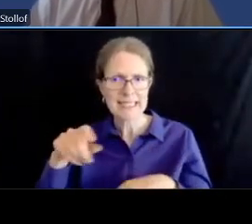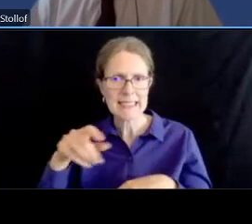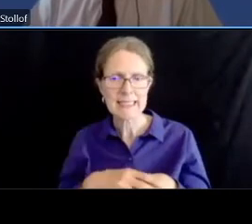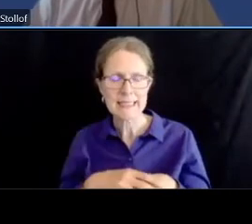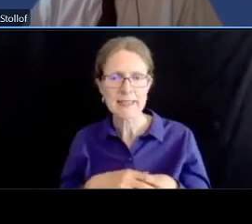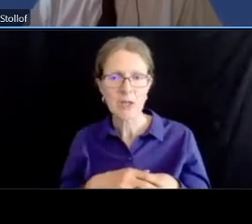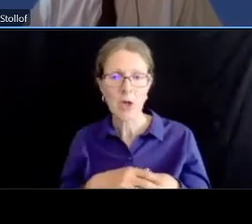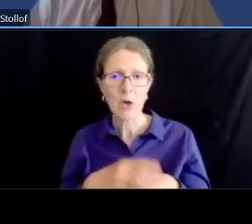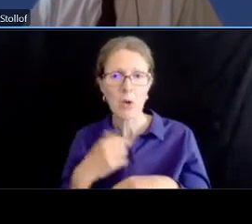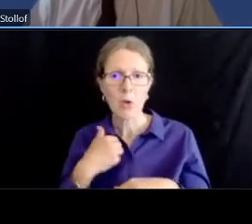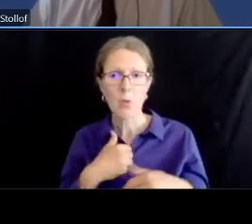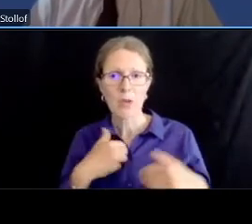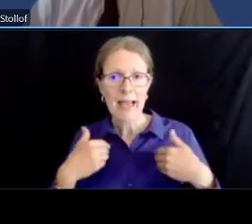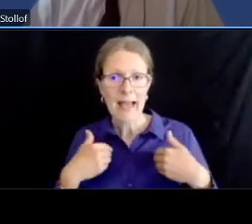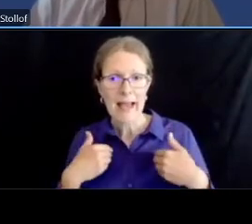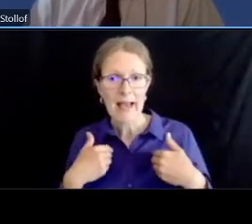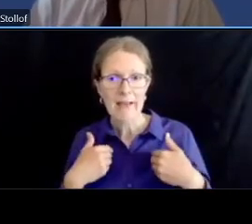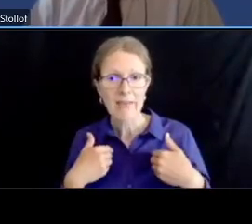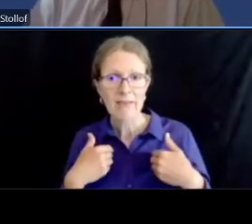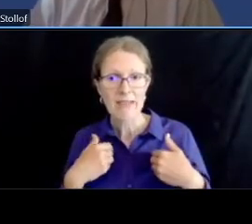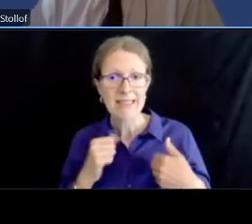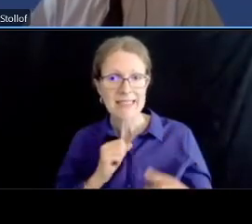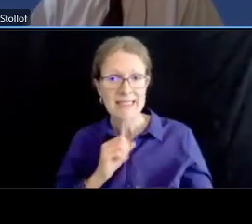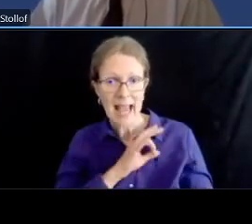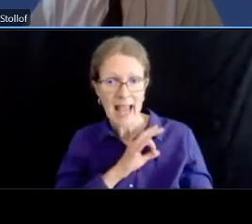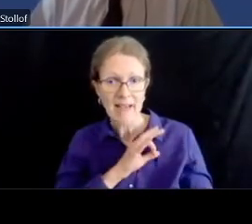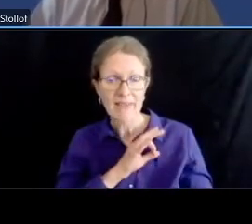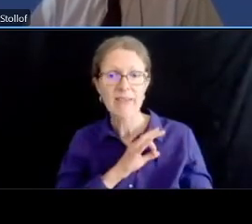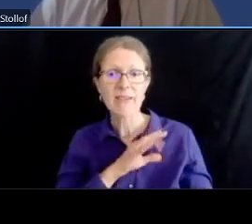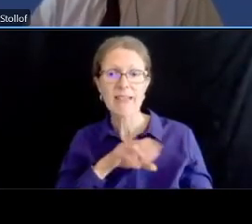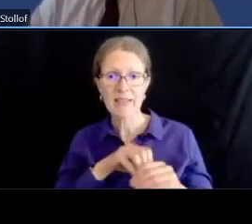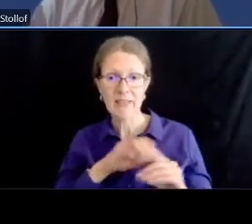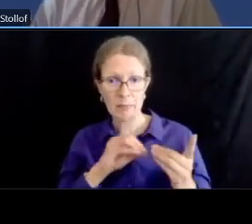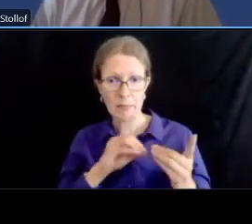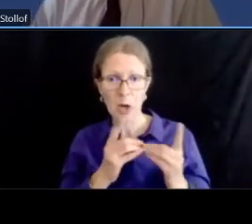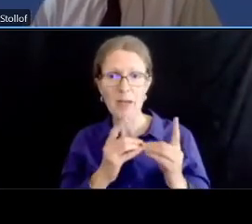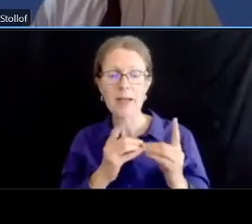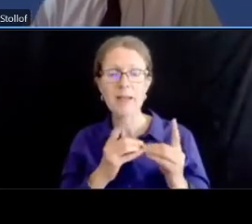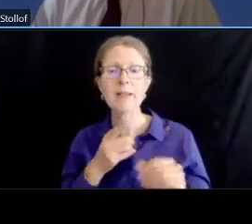look at bicycle parking every day and we'll make sure that that's included as part of this study